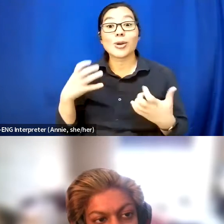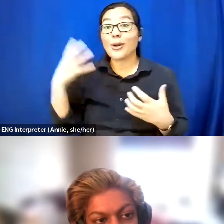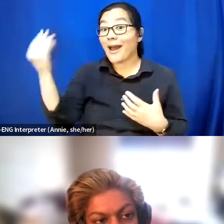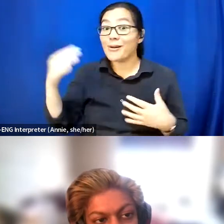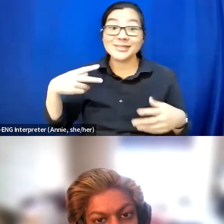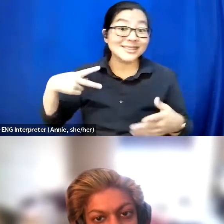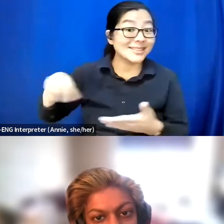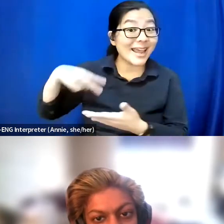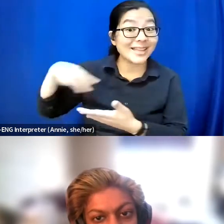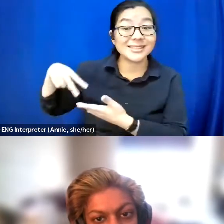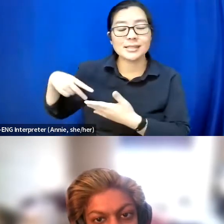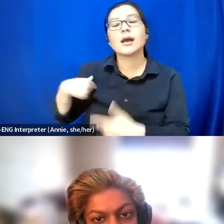So I say okay, fine, I'll do it because I love you.